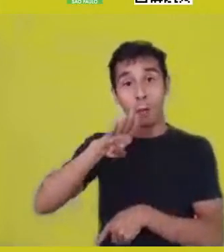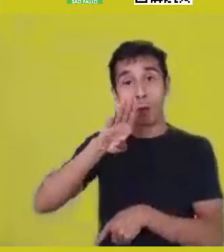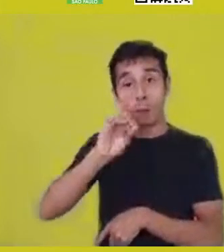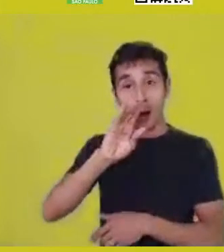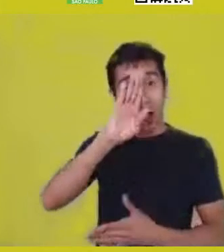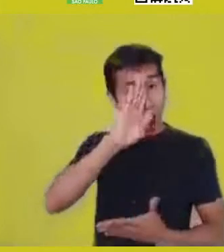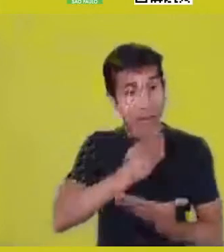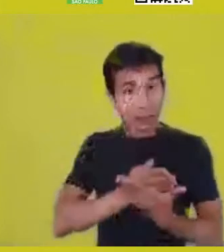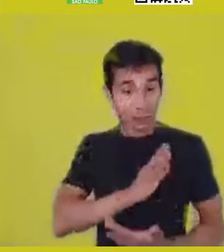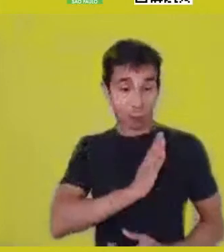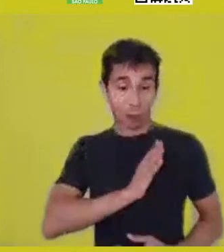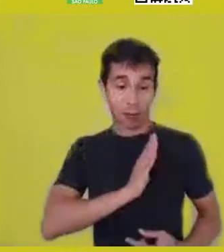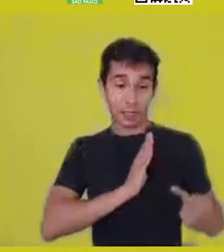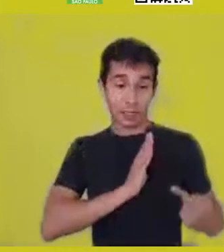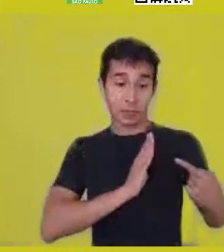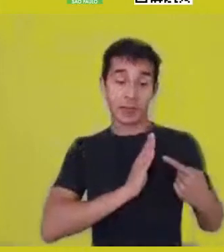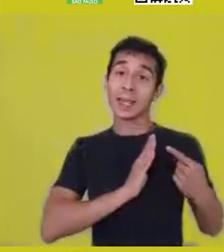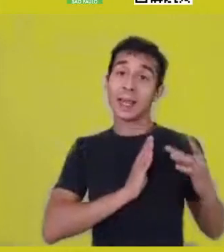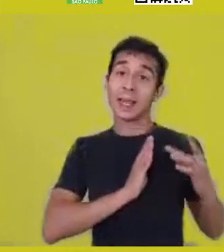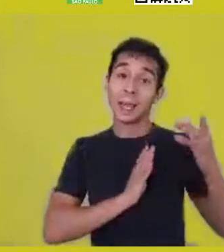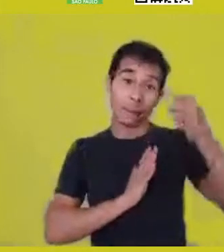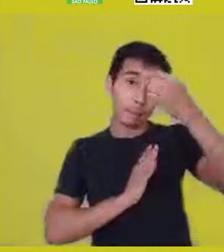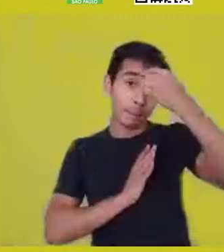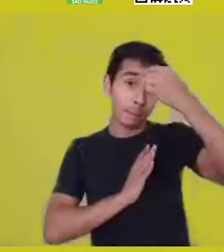Heart and memory are the same thing.